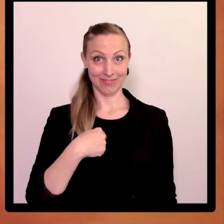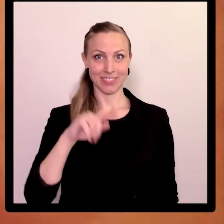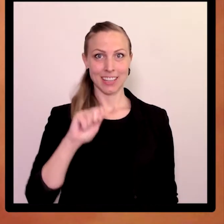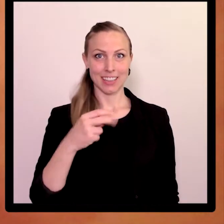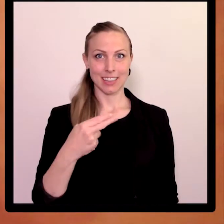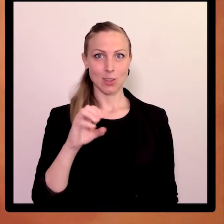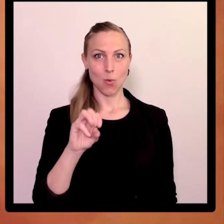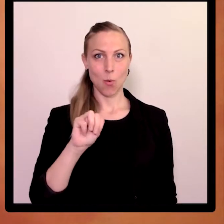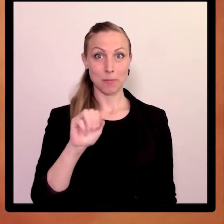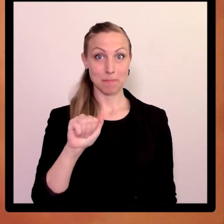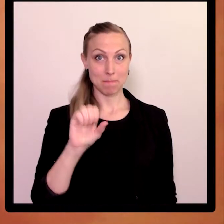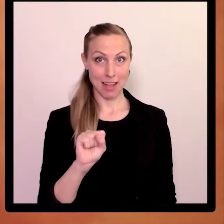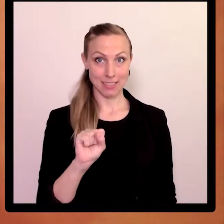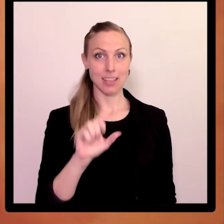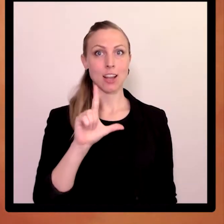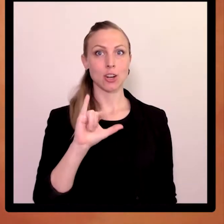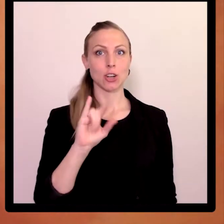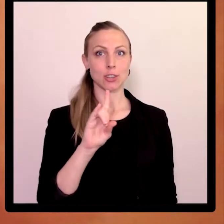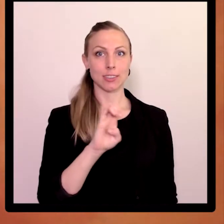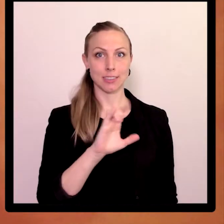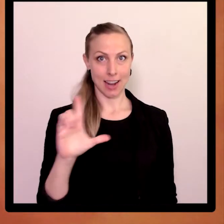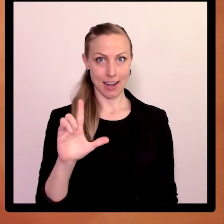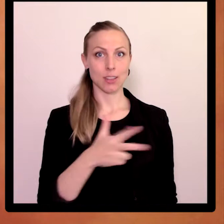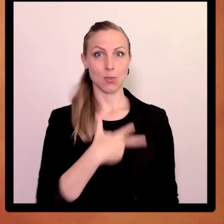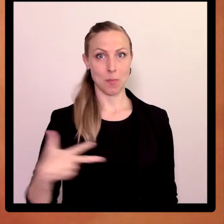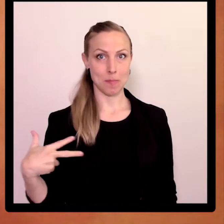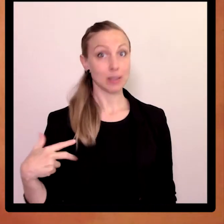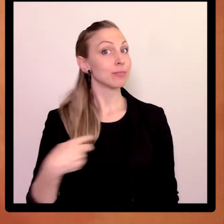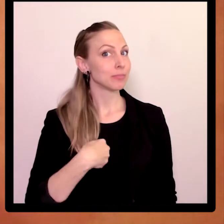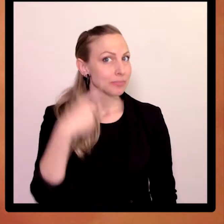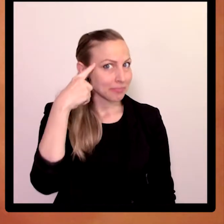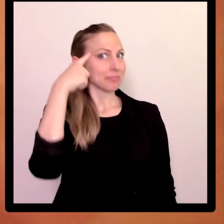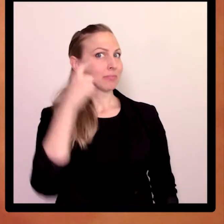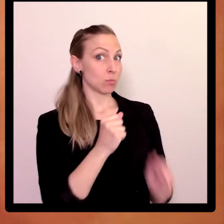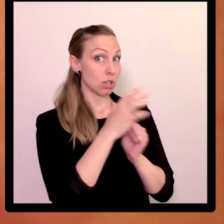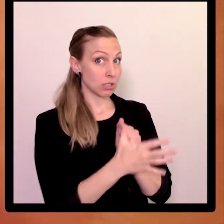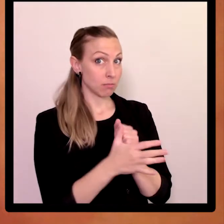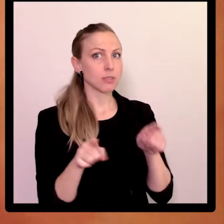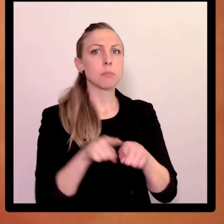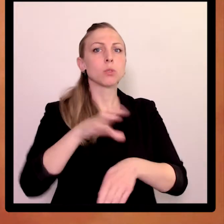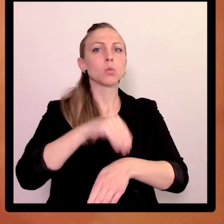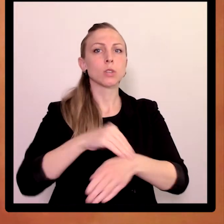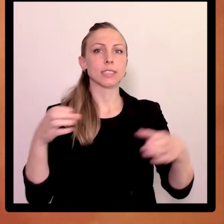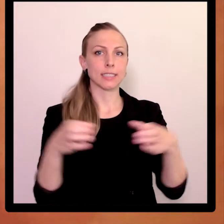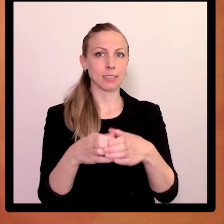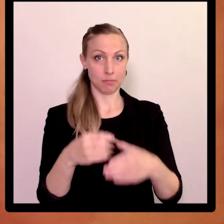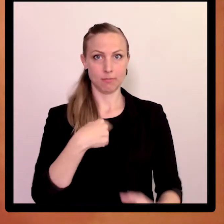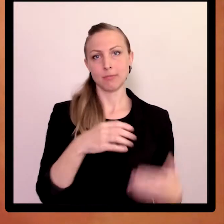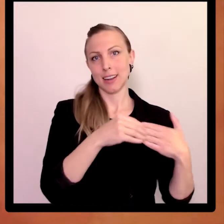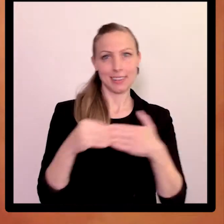My name is Thomas Lydell. I am the inventor of Spreadthesign and the coordinator of the Swedish team.